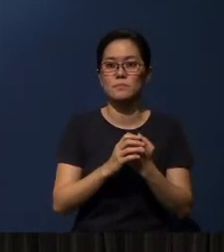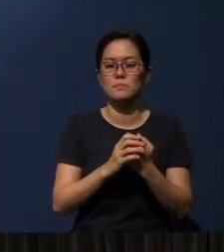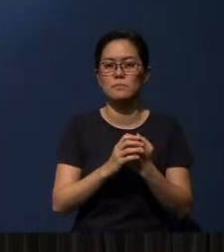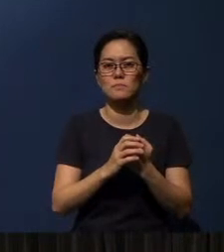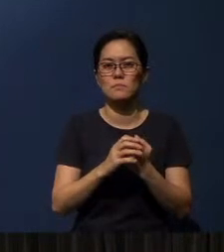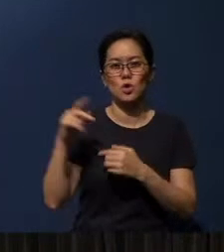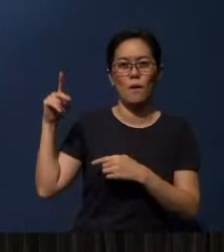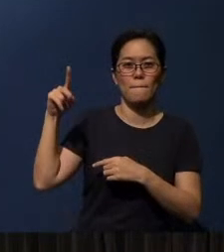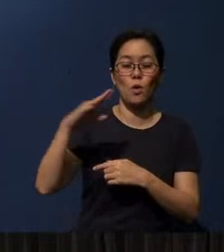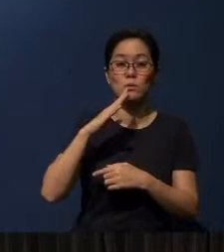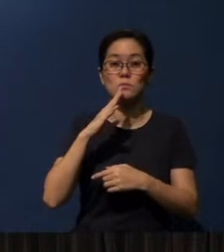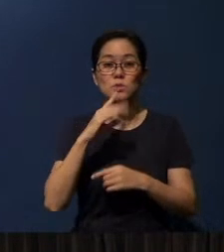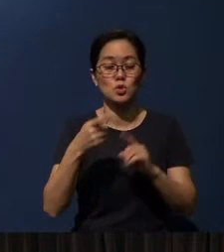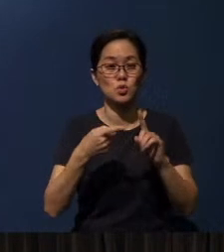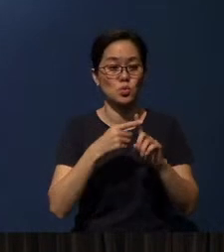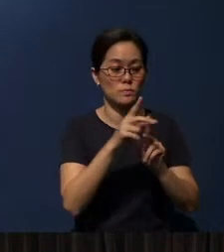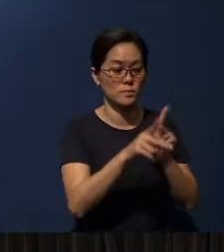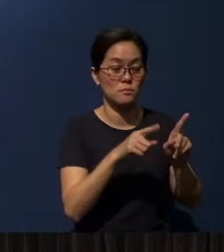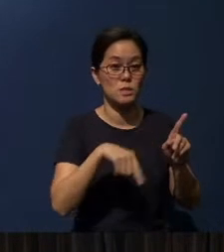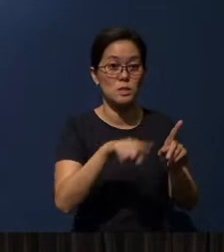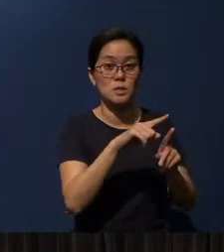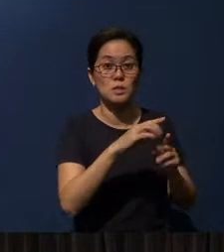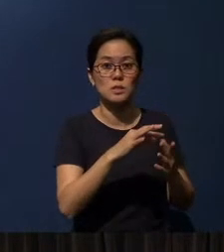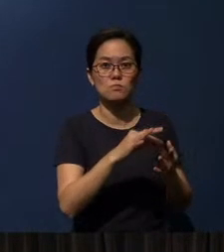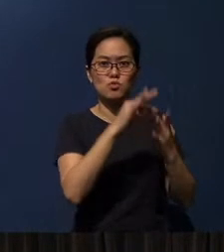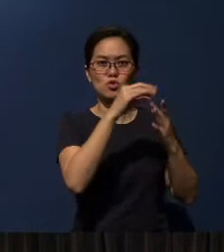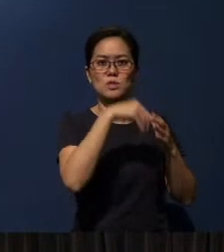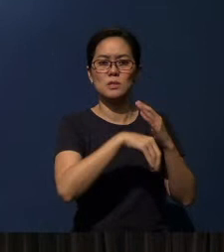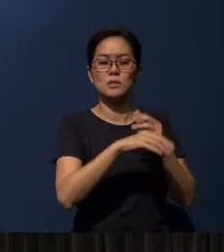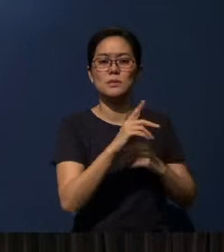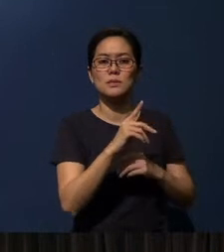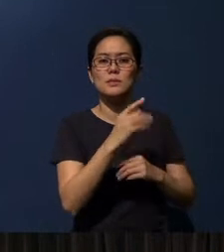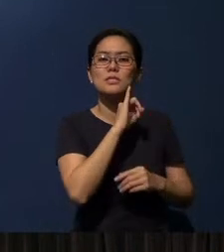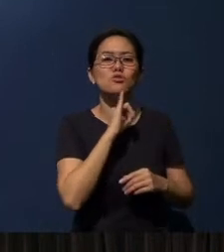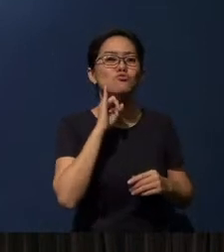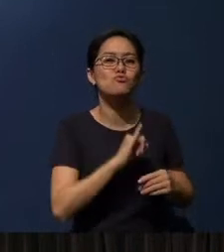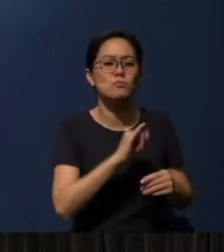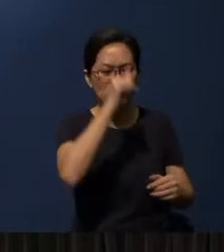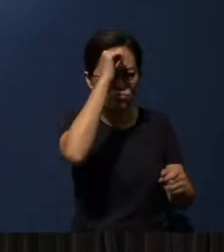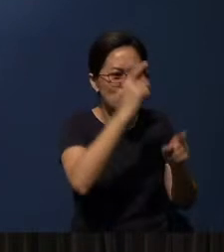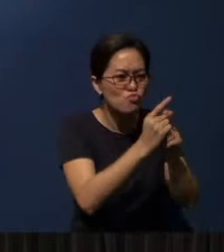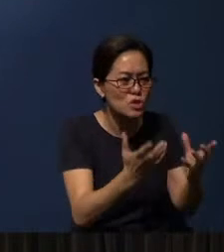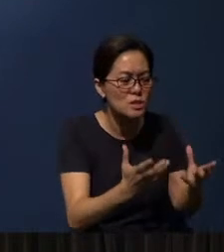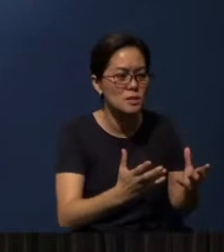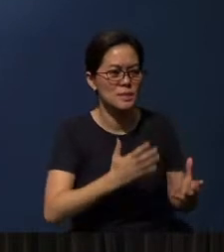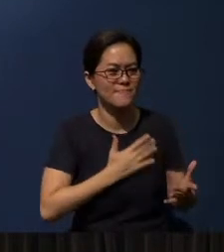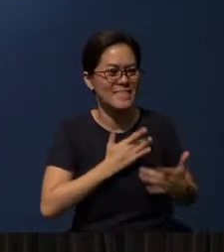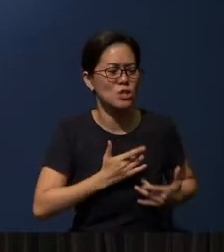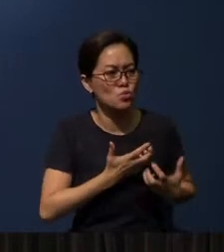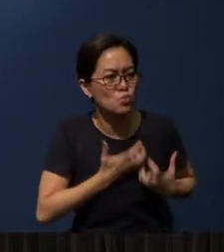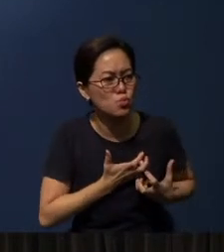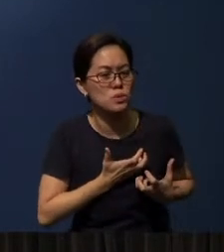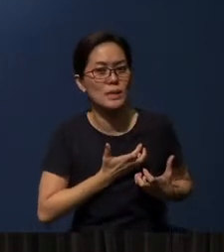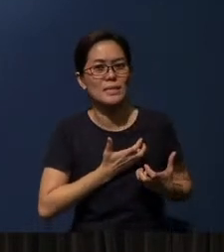Paul was speaking to the people, especially of Israel. “Brethren, my heart’s desire and prayer to God